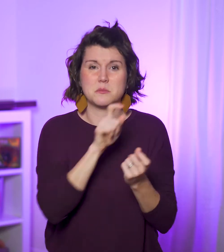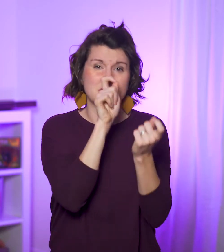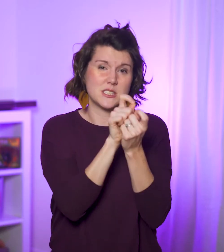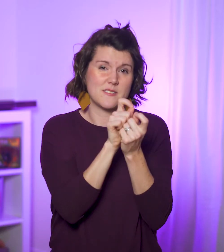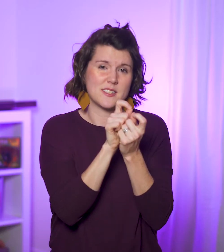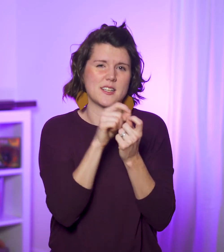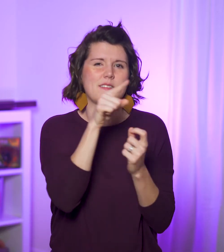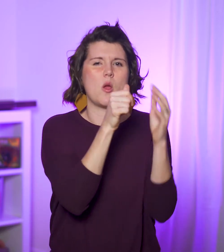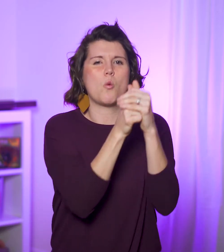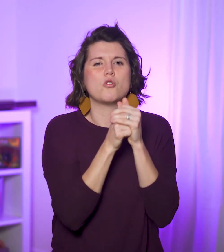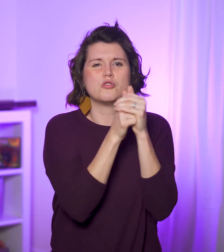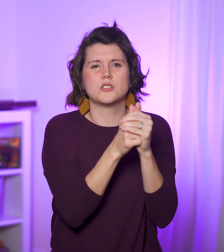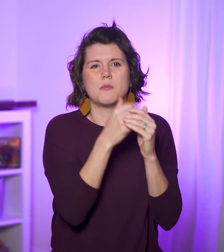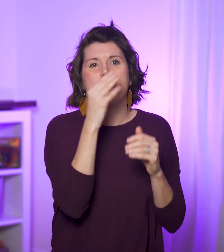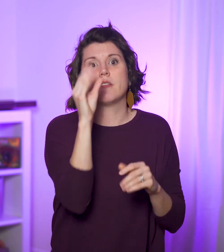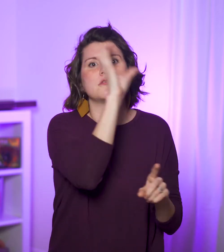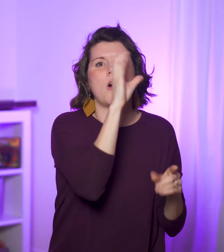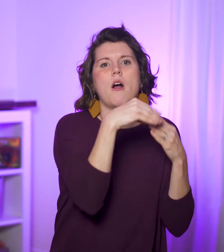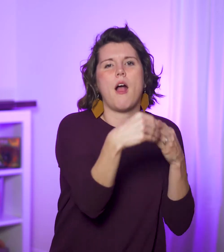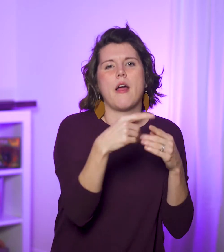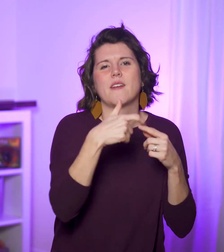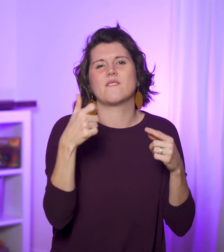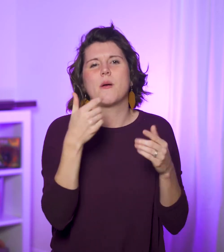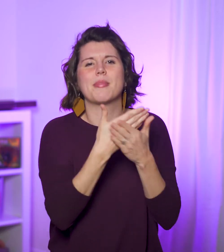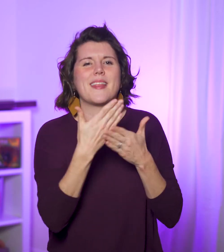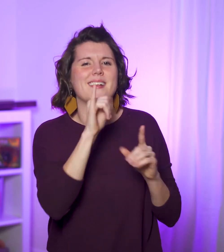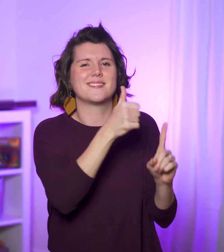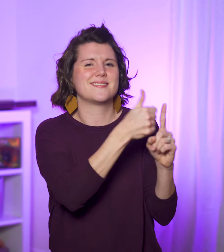Specifically, they worshipped and sought guidance from things that